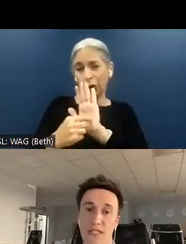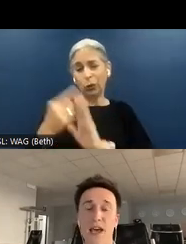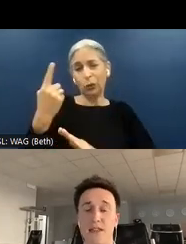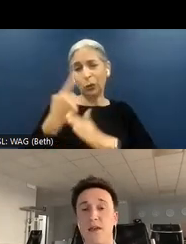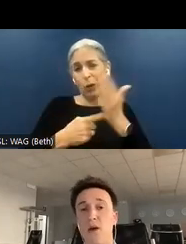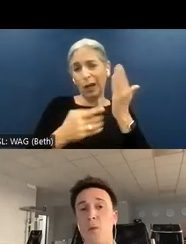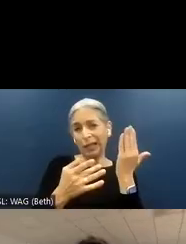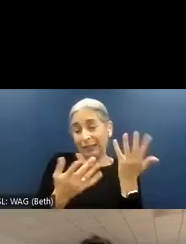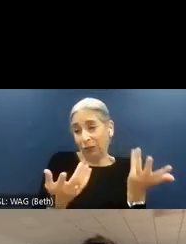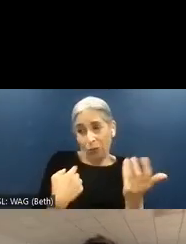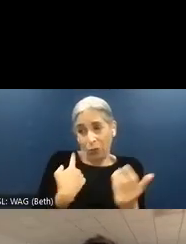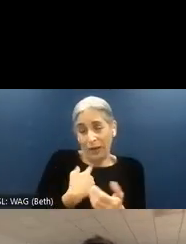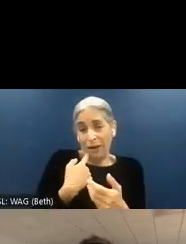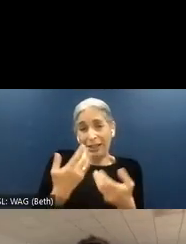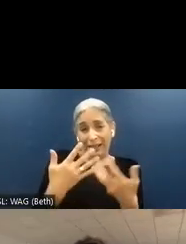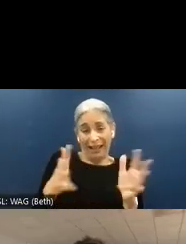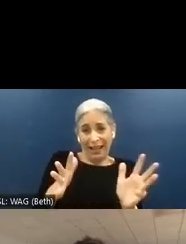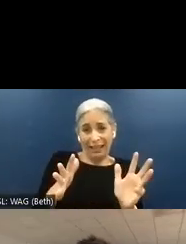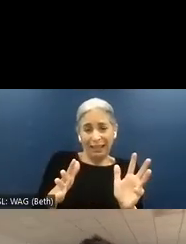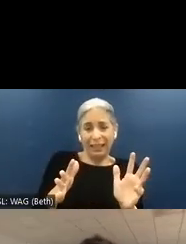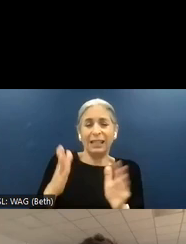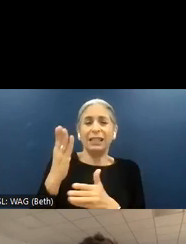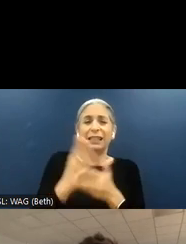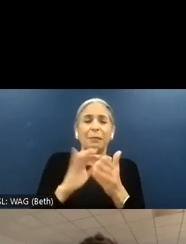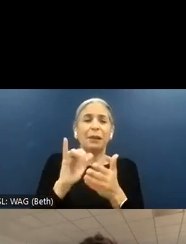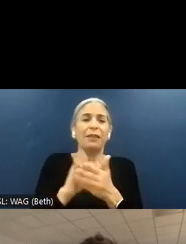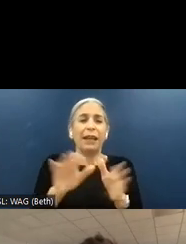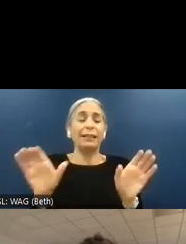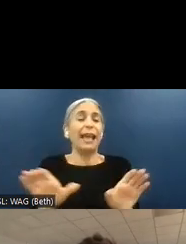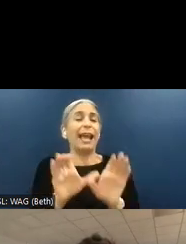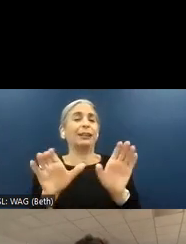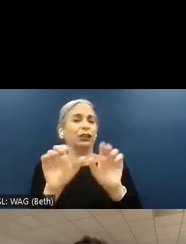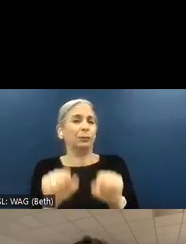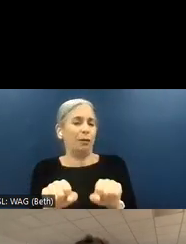previously said. We should have something that is actionable by the teams responsible